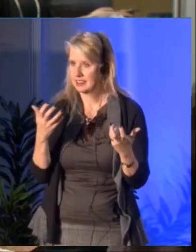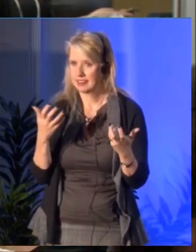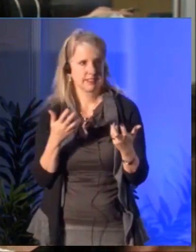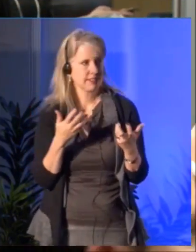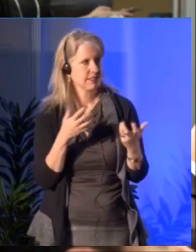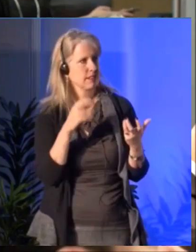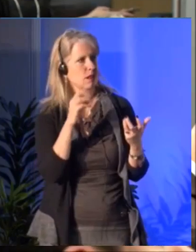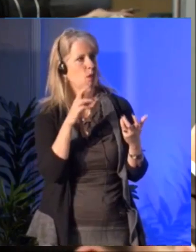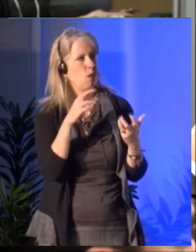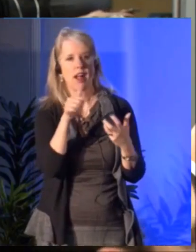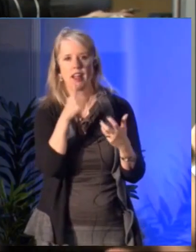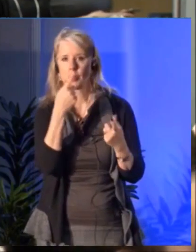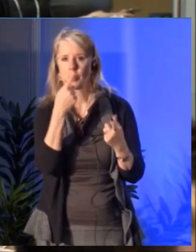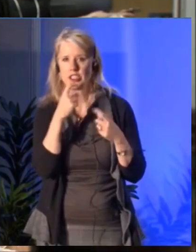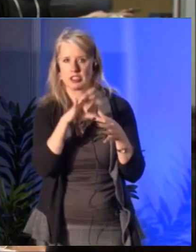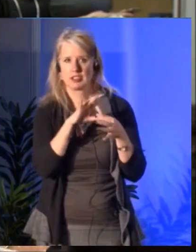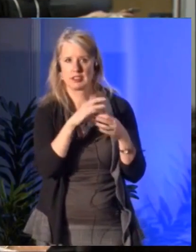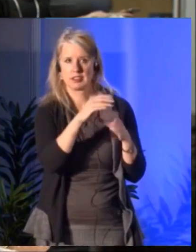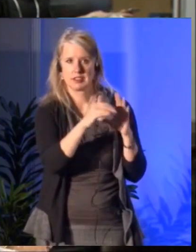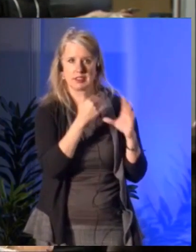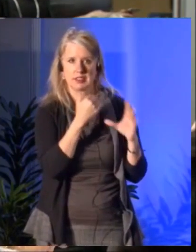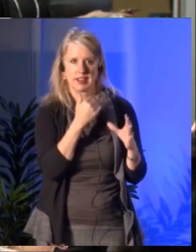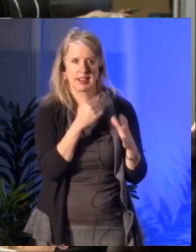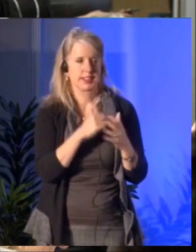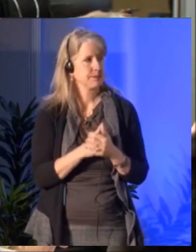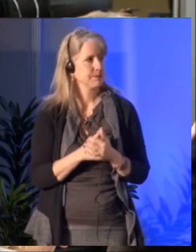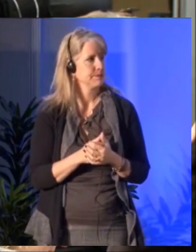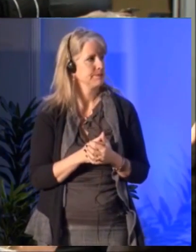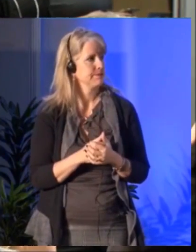at #Council60 and she also sent. Simon Brault: This will be a shorter question.